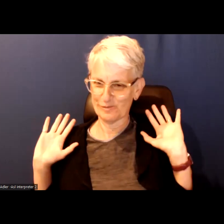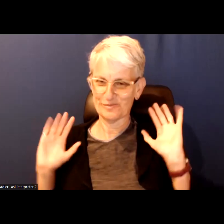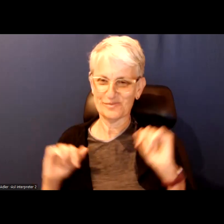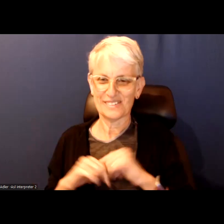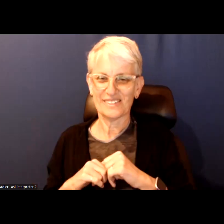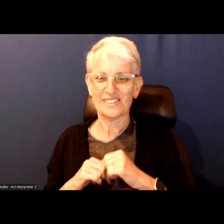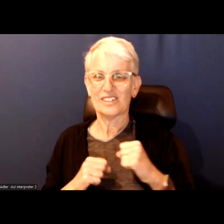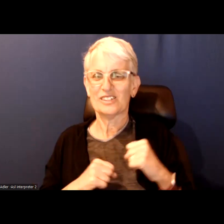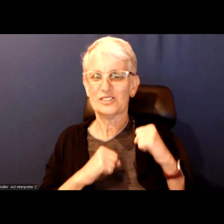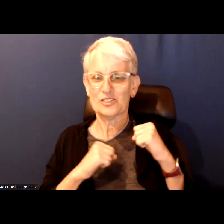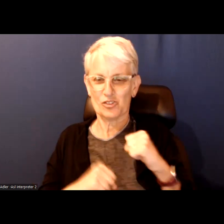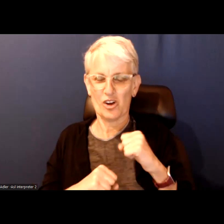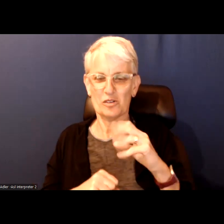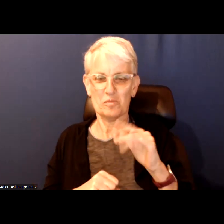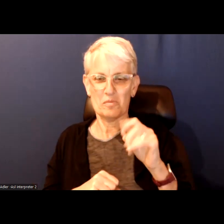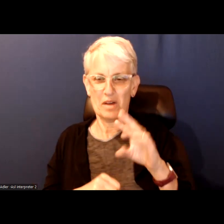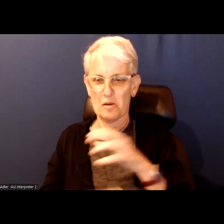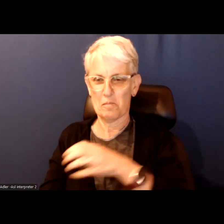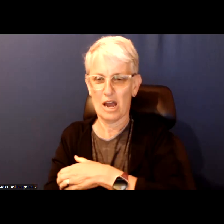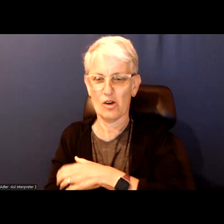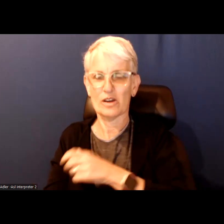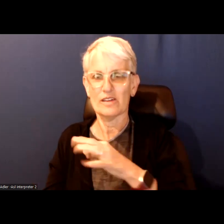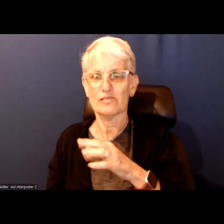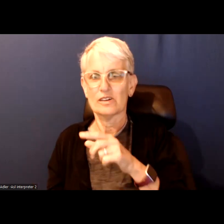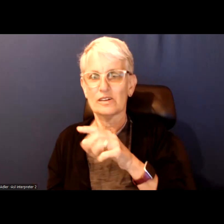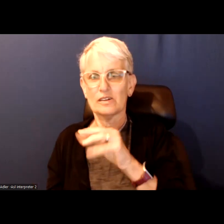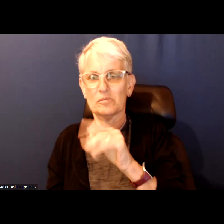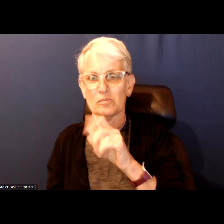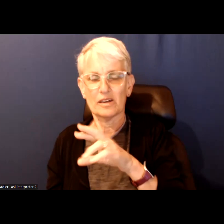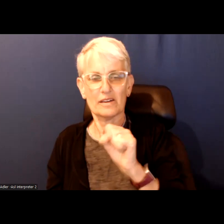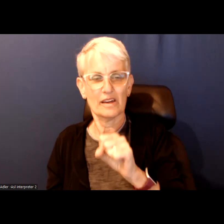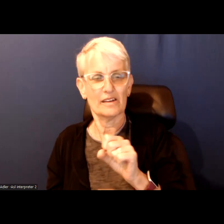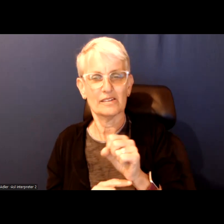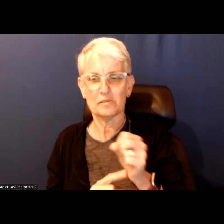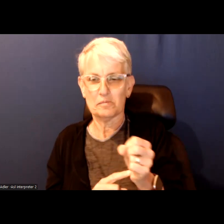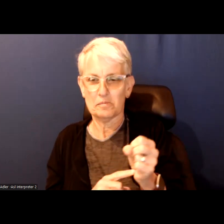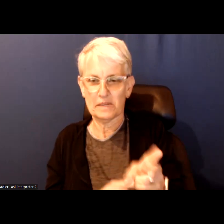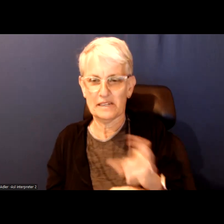Strong mayor powers to you when the mayor is able to vote over counsel and get required